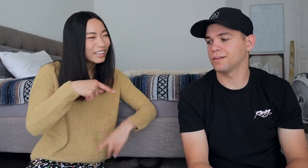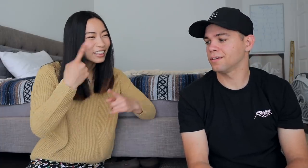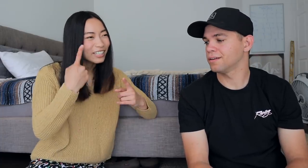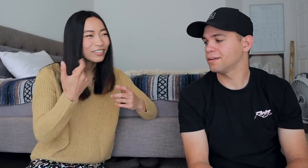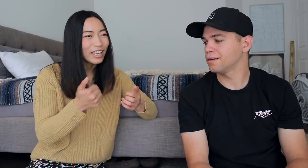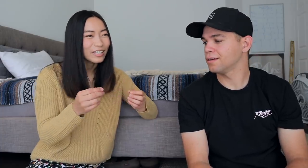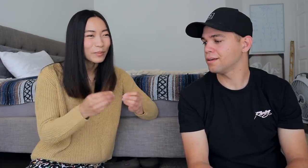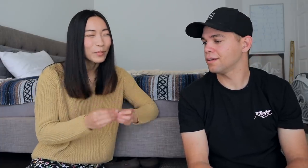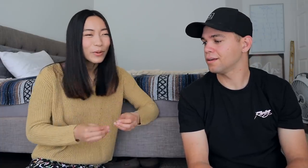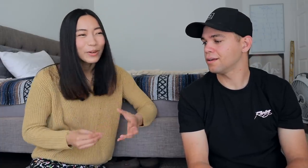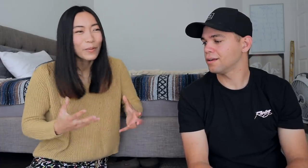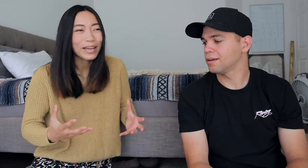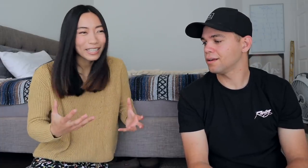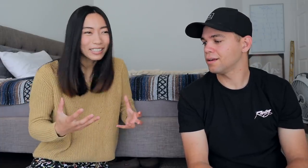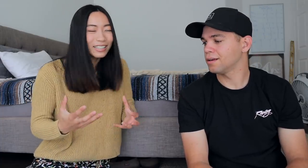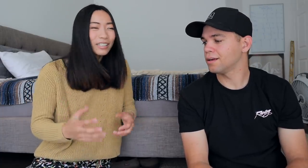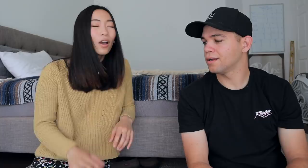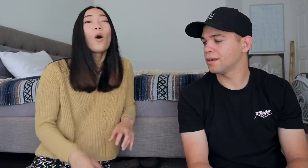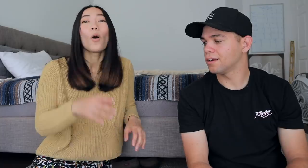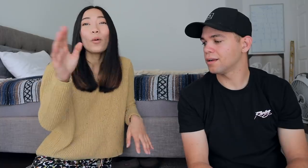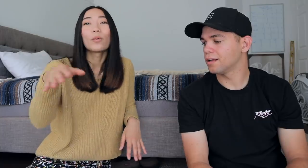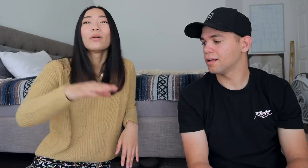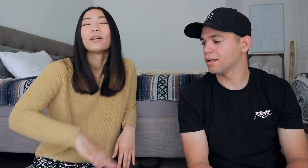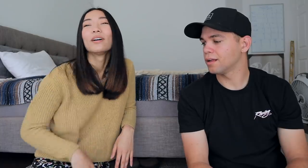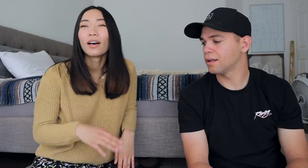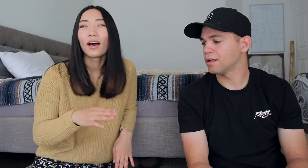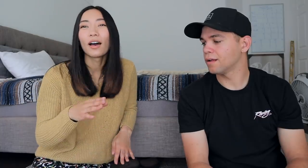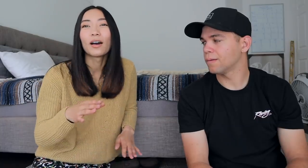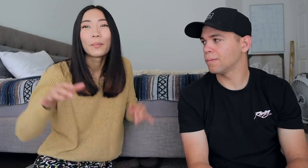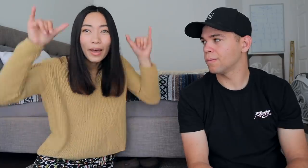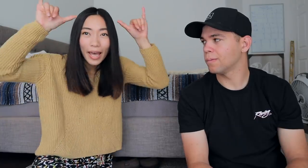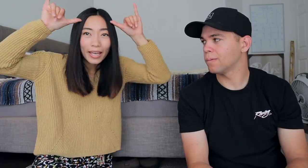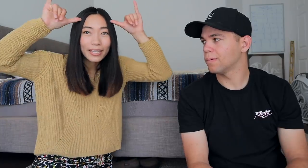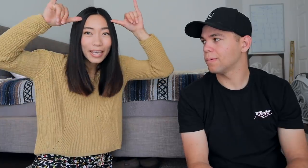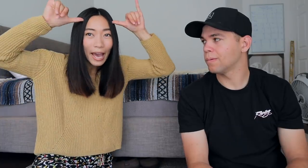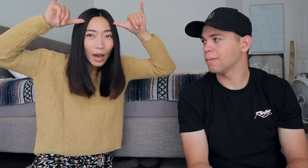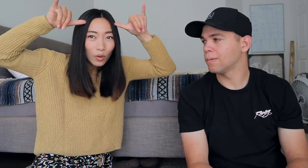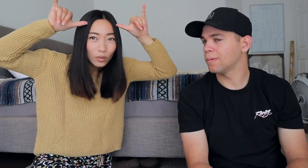I can't think of any more. Why can't I think? oh! cow